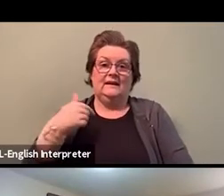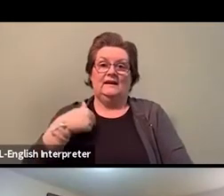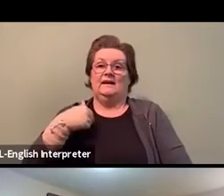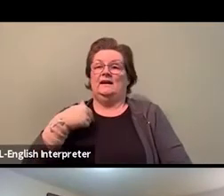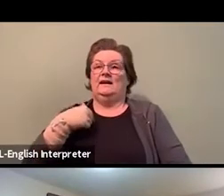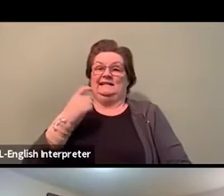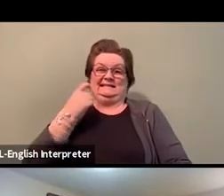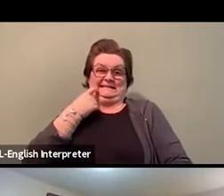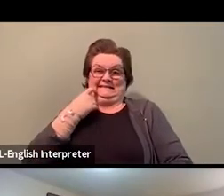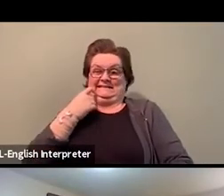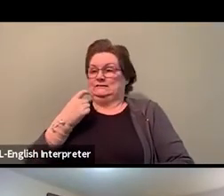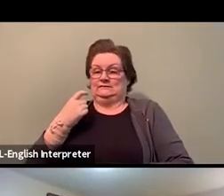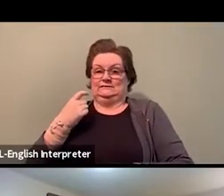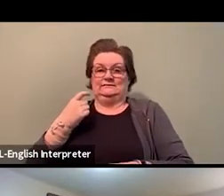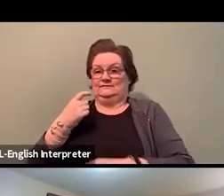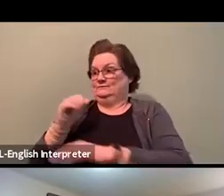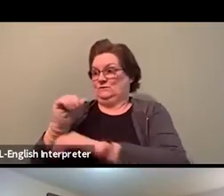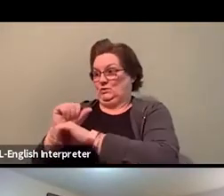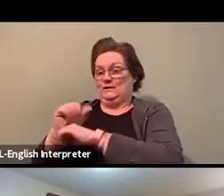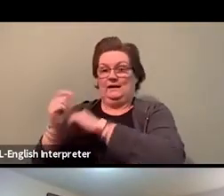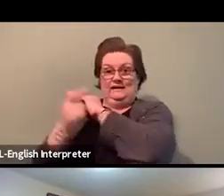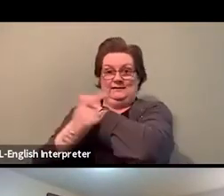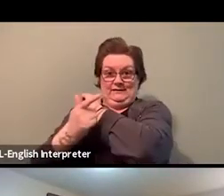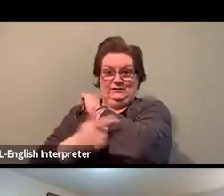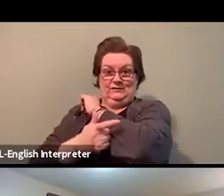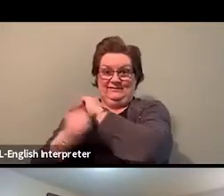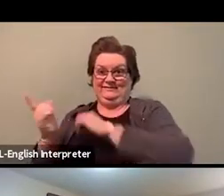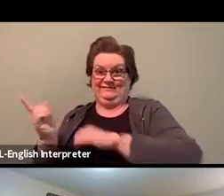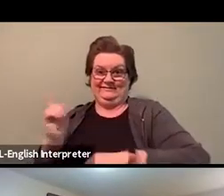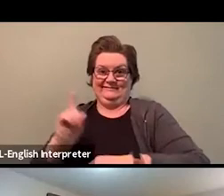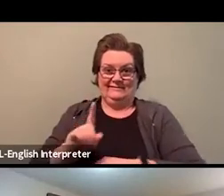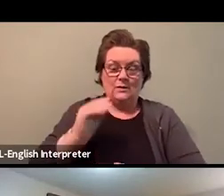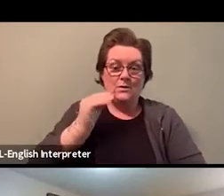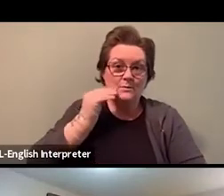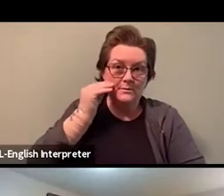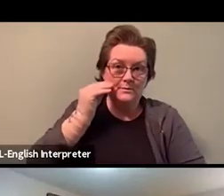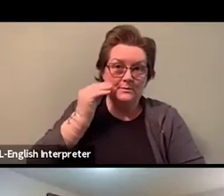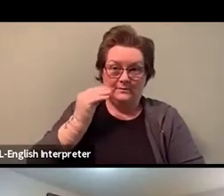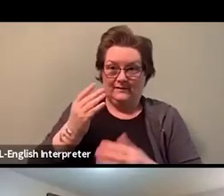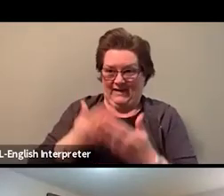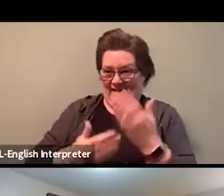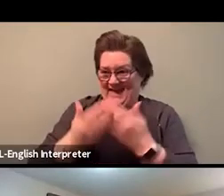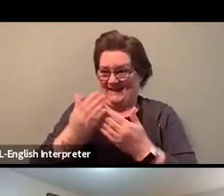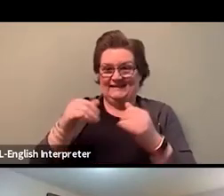You know, we were all standing, fighting, advocating for paid sick days.